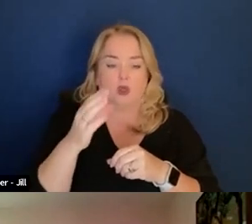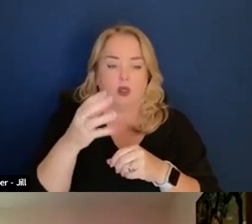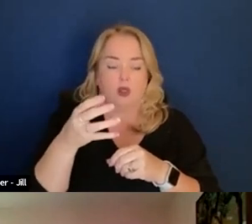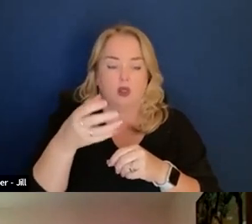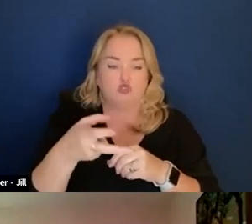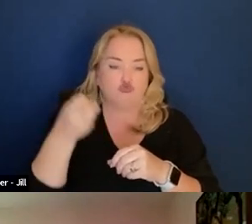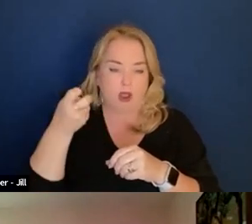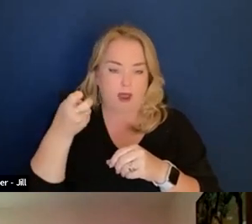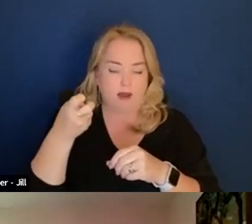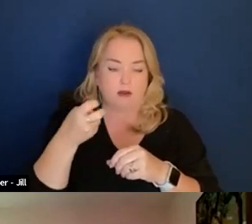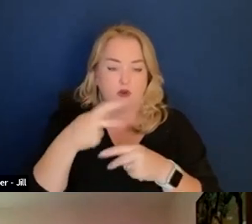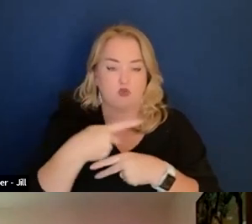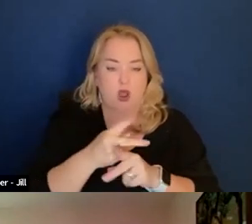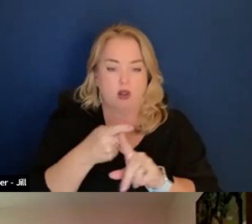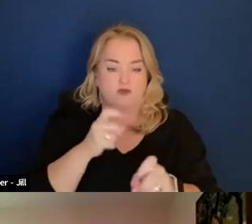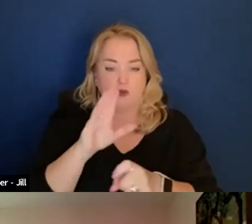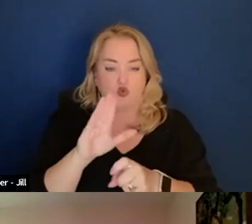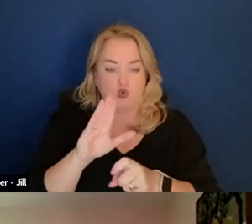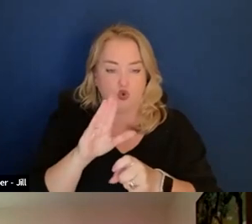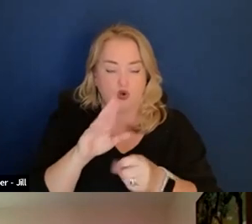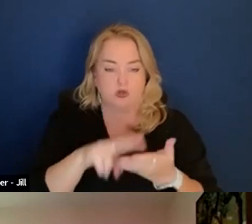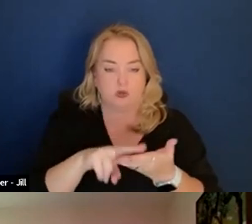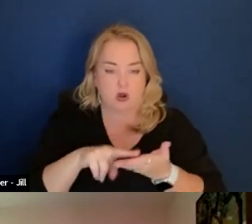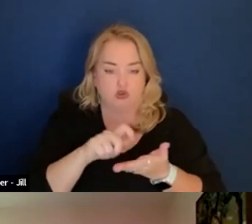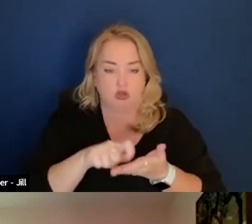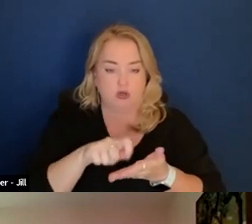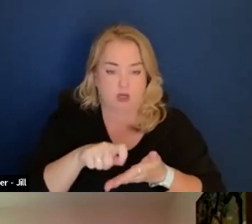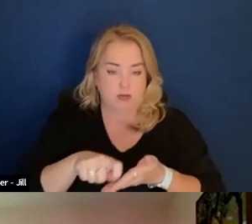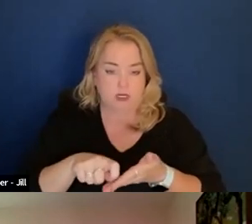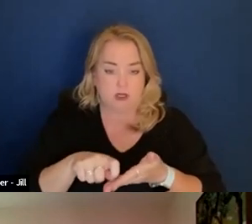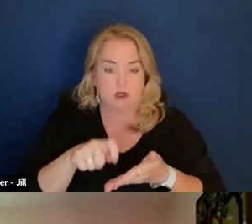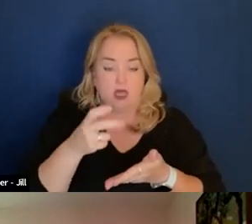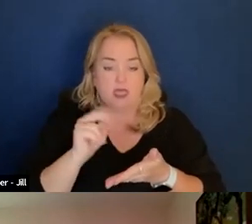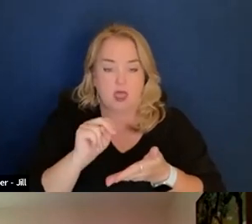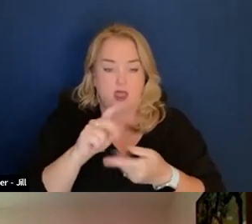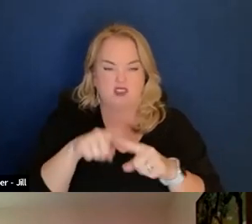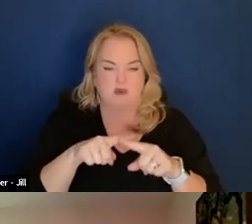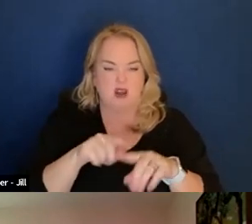from your solicitation or contract document. And then depending on what products you are buying,